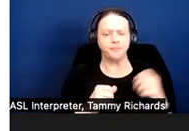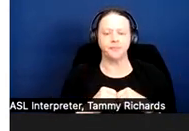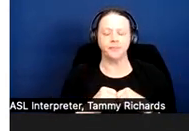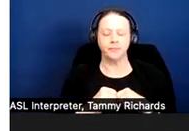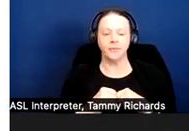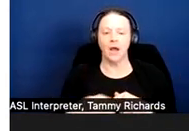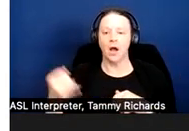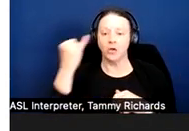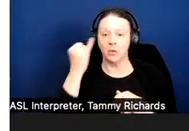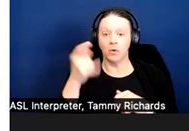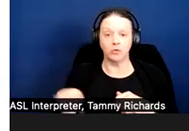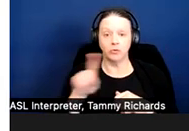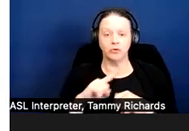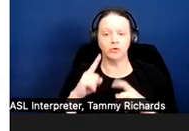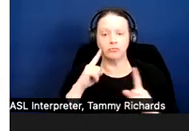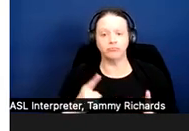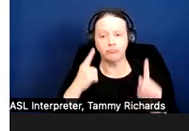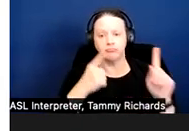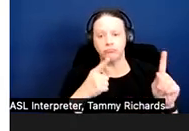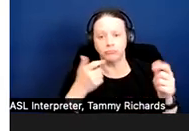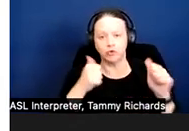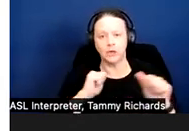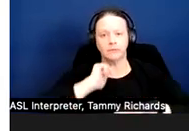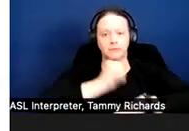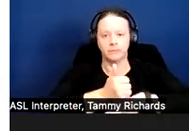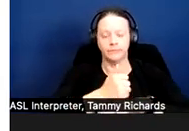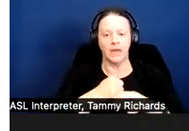If you're trying to develop an accommodation plan for someone with hoarding disorder and